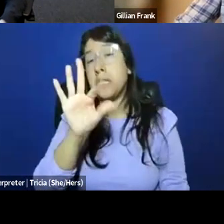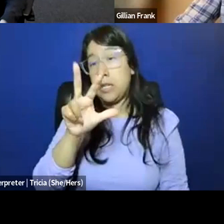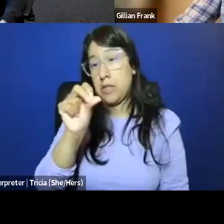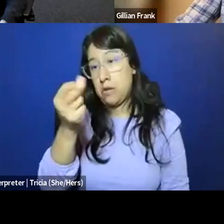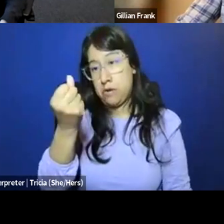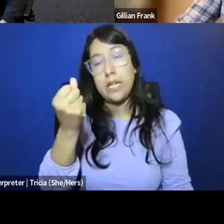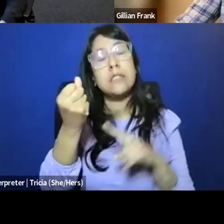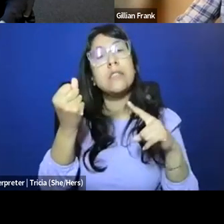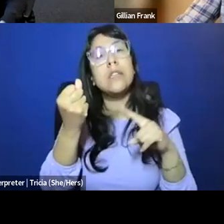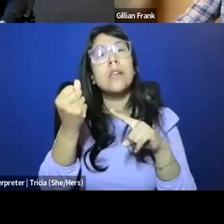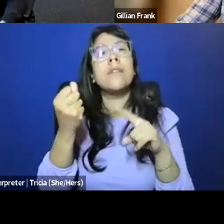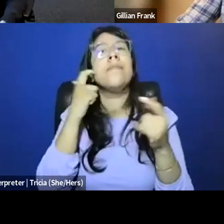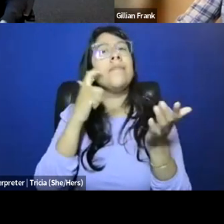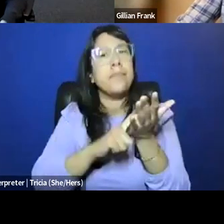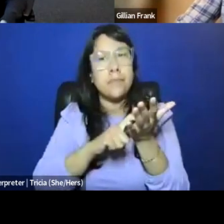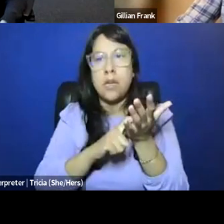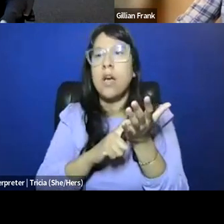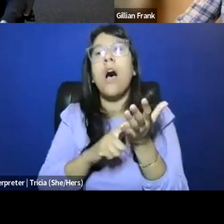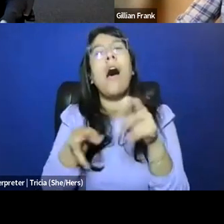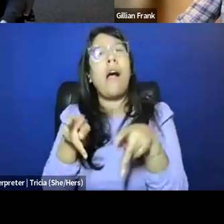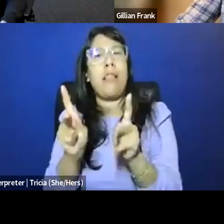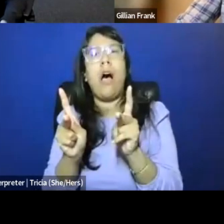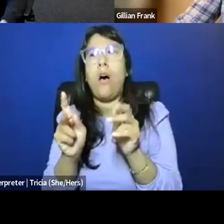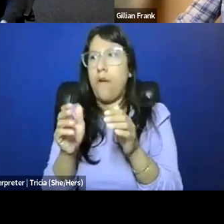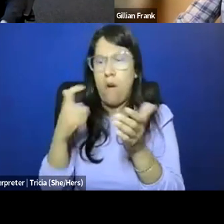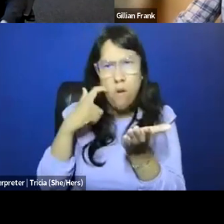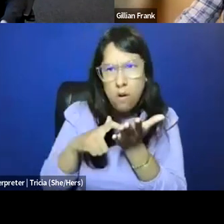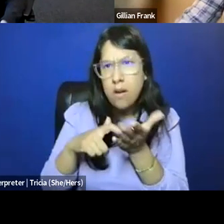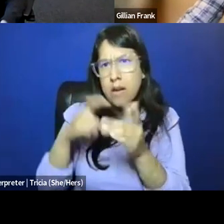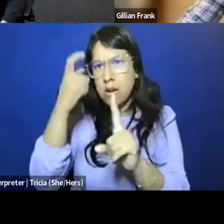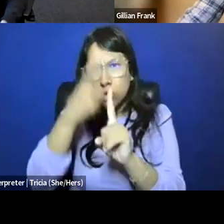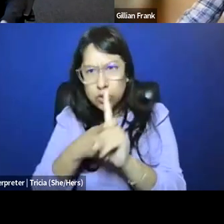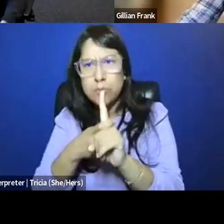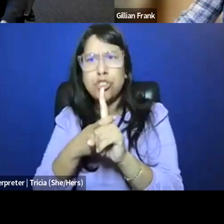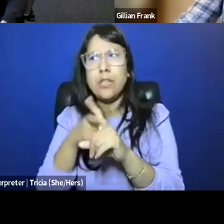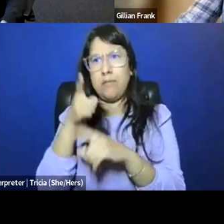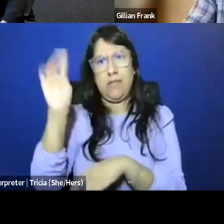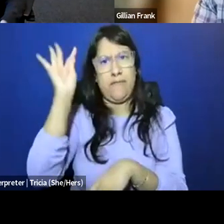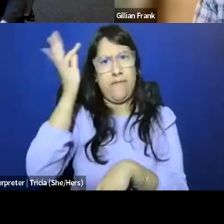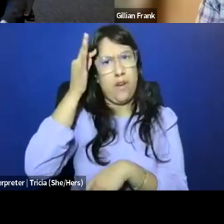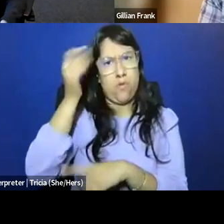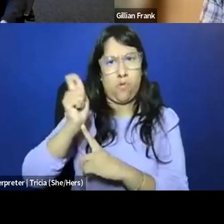in particular with, you know, increasing legitimization of contraception in particular in the federal courts,